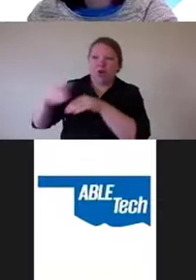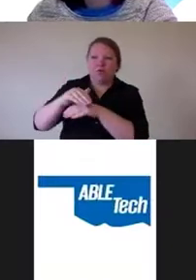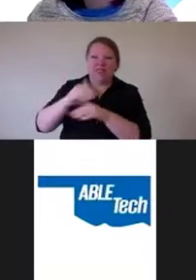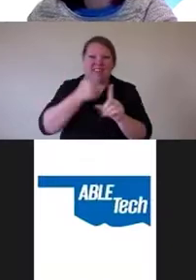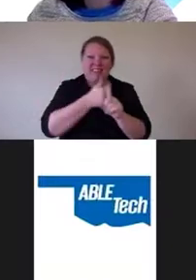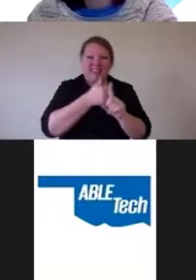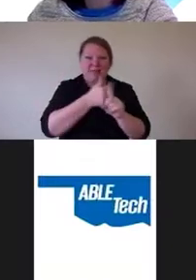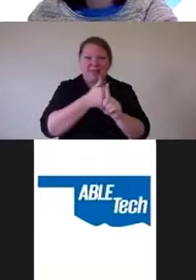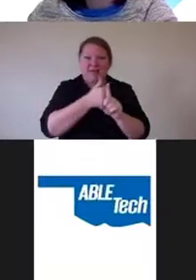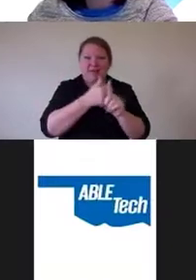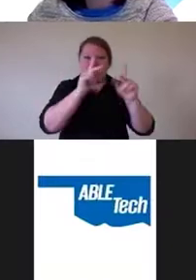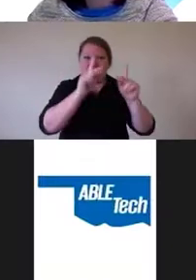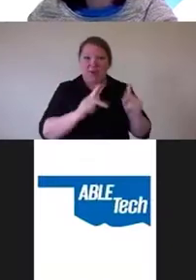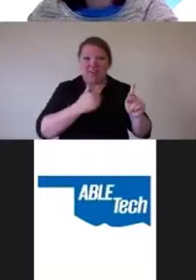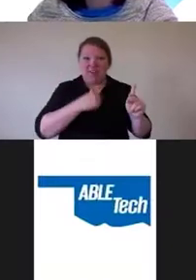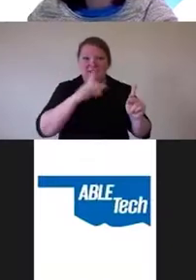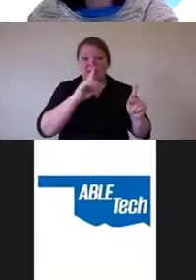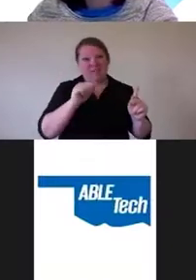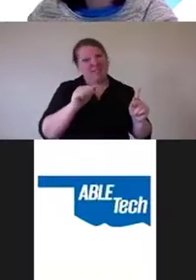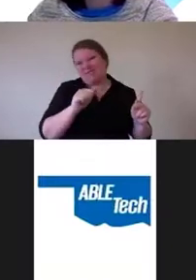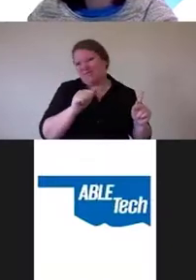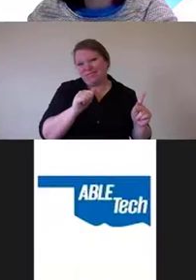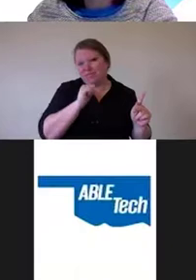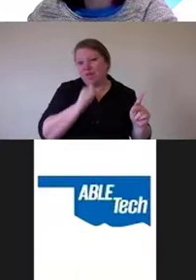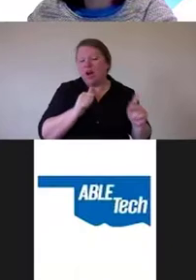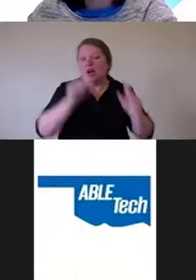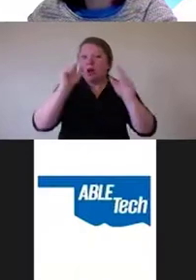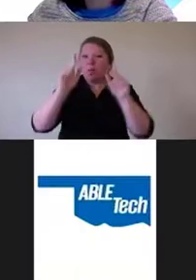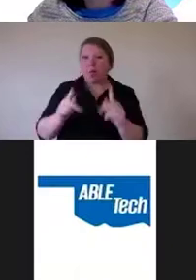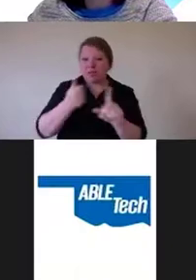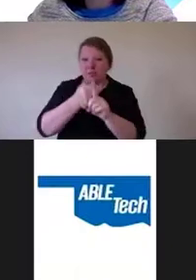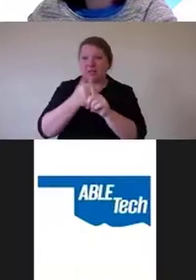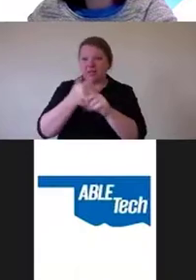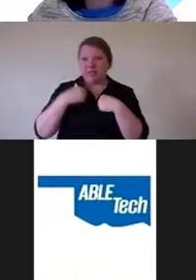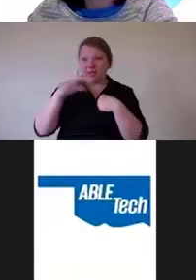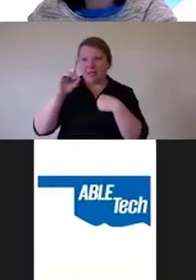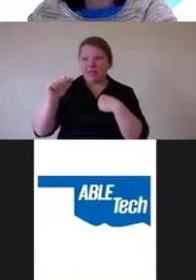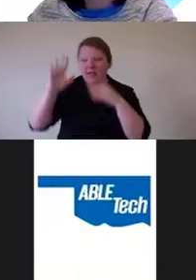When a person with a disability is making the decision, overlays don't happen.